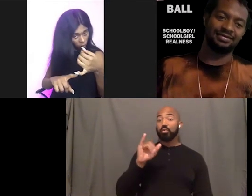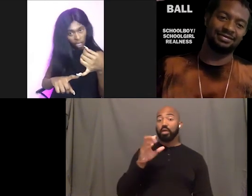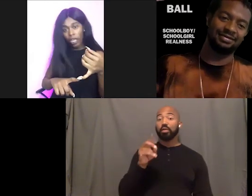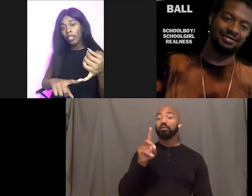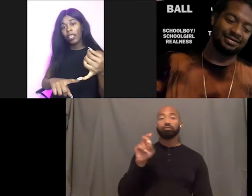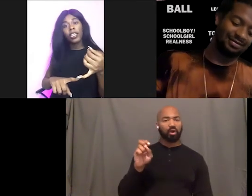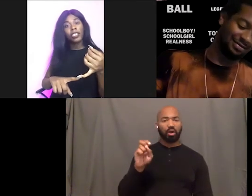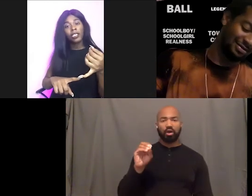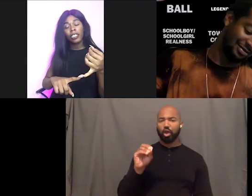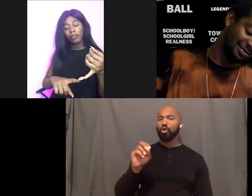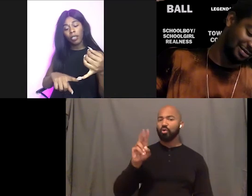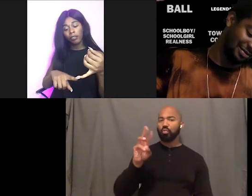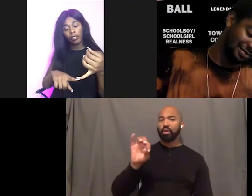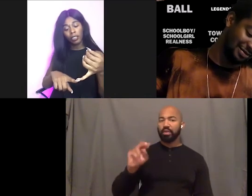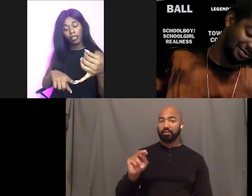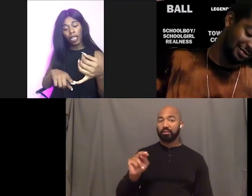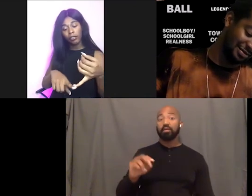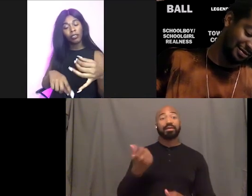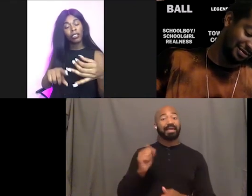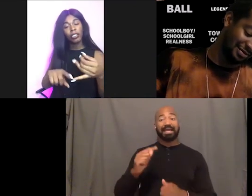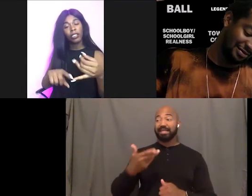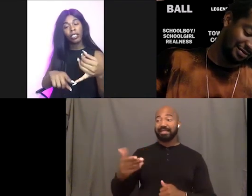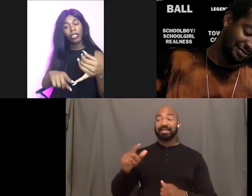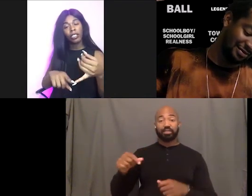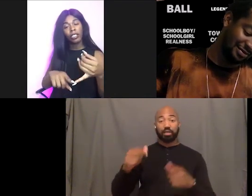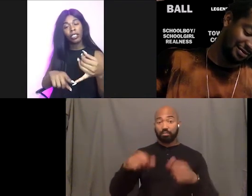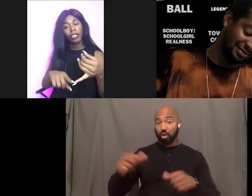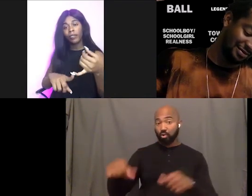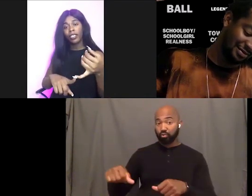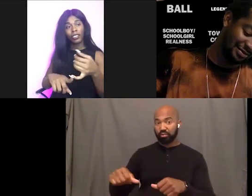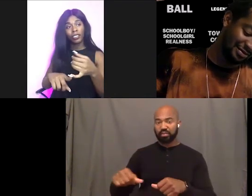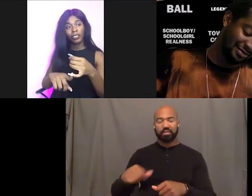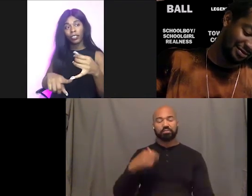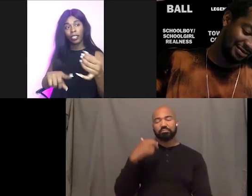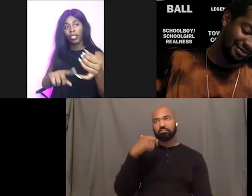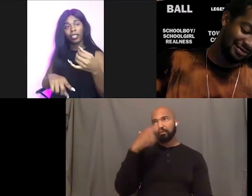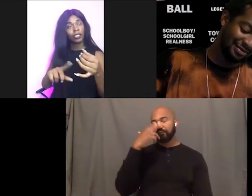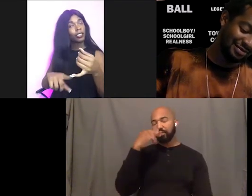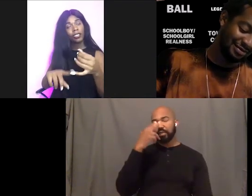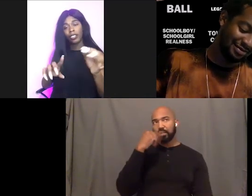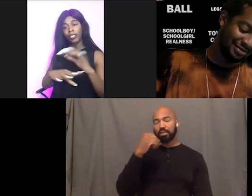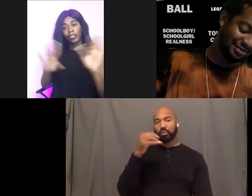Anything that she has posted is 9 times outta 10 hilarious because she just,